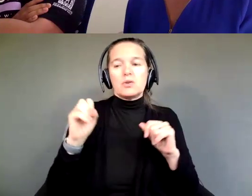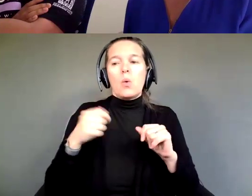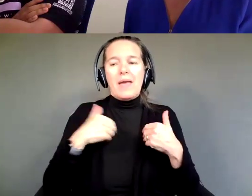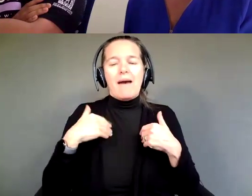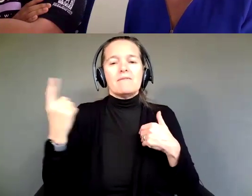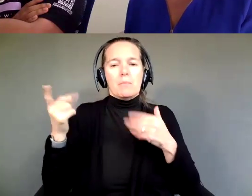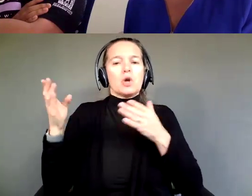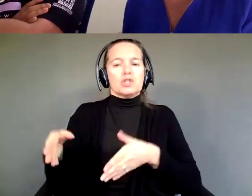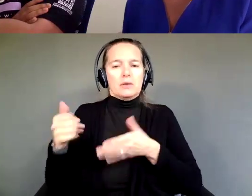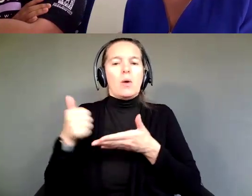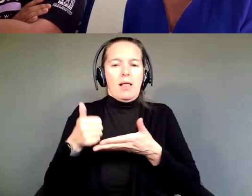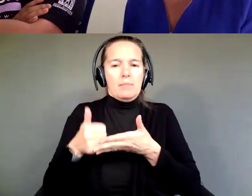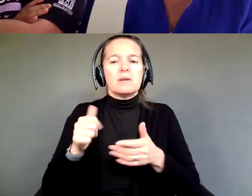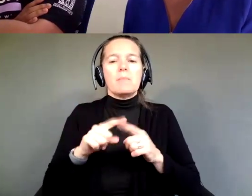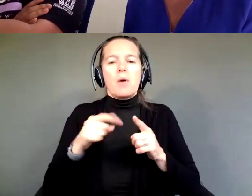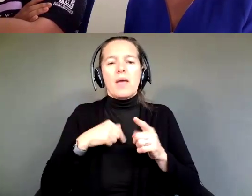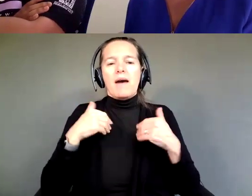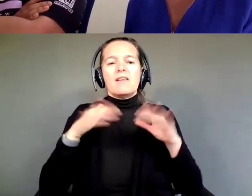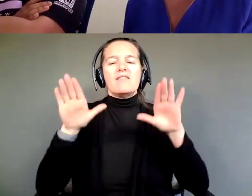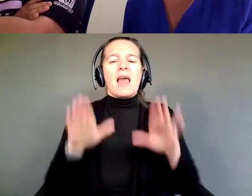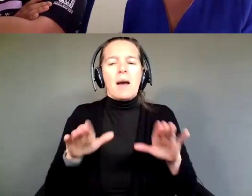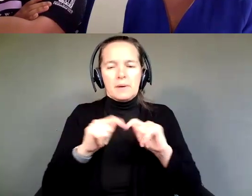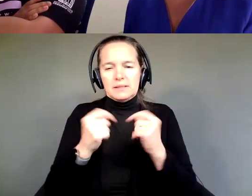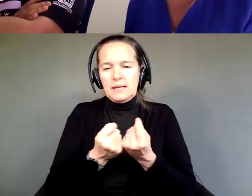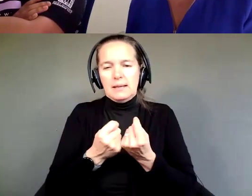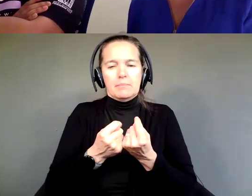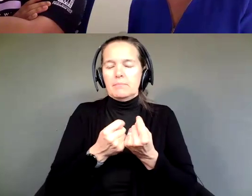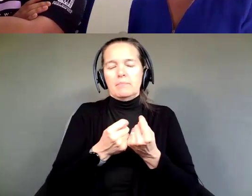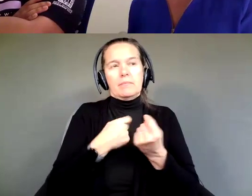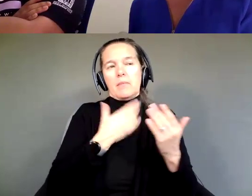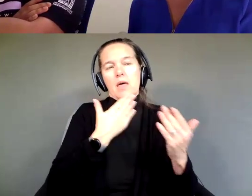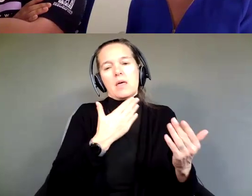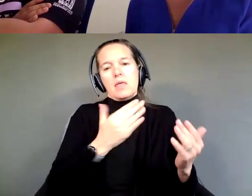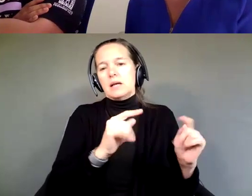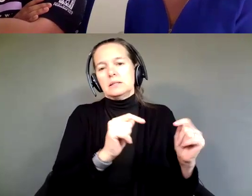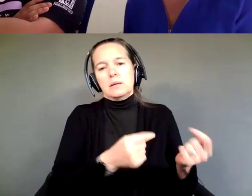But we just have a phenomenal team, and I'm so thankful. And we're just really blessed.